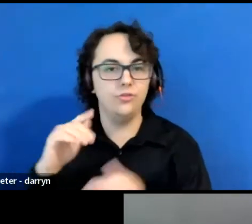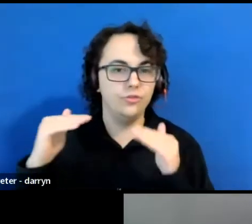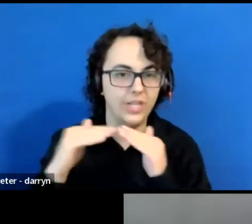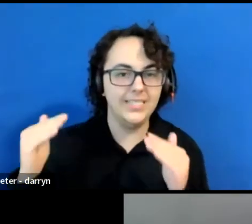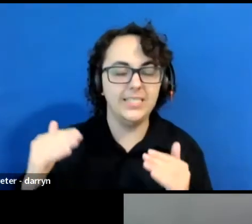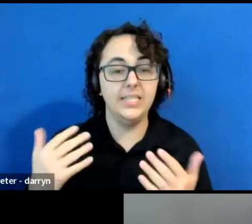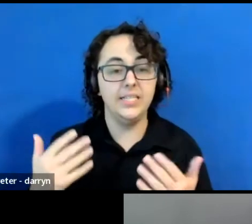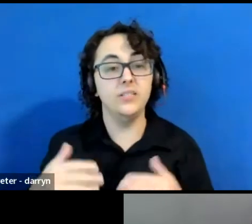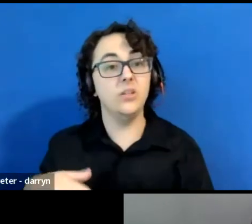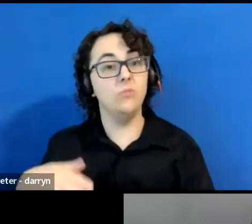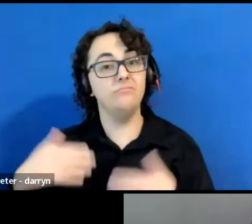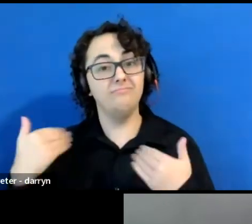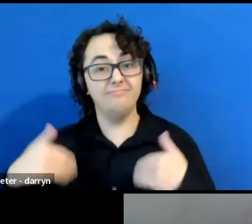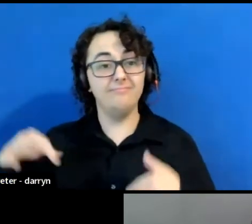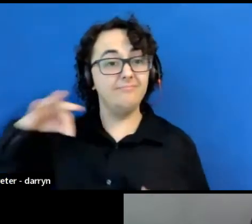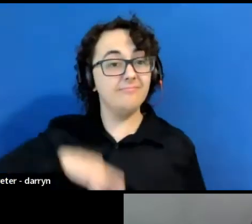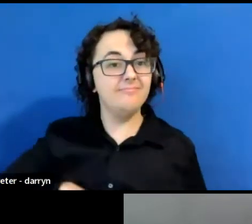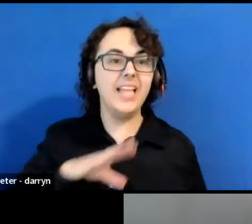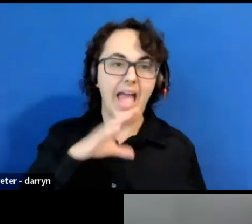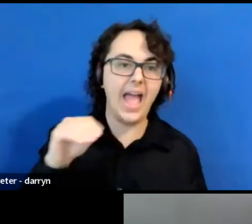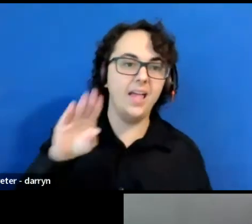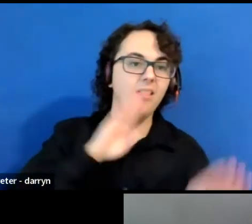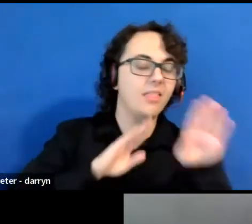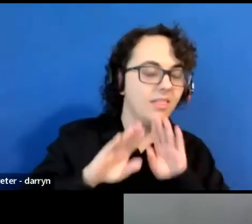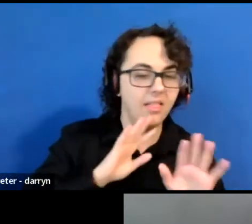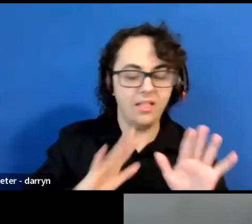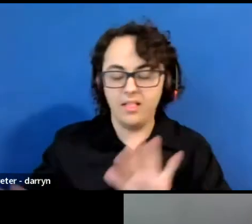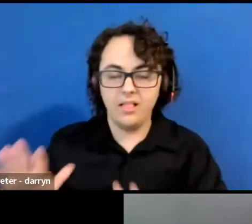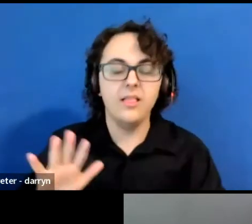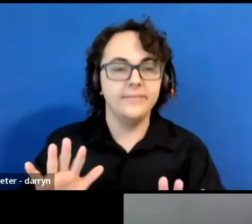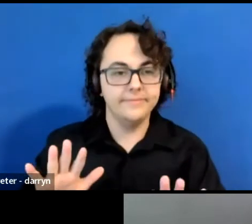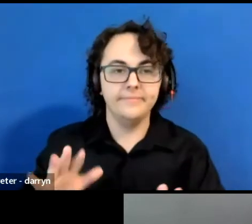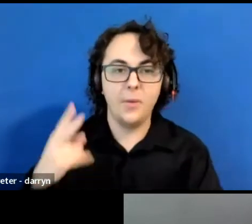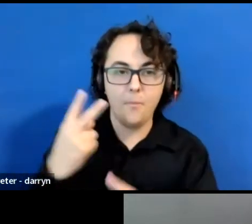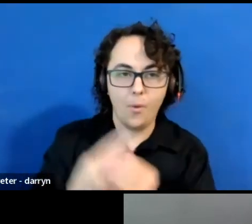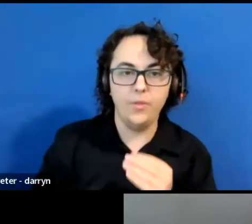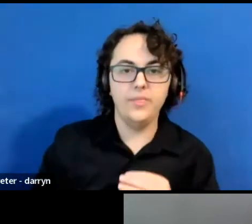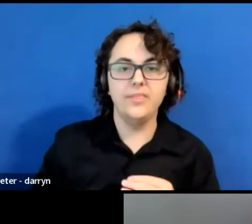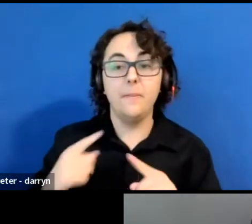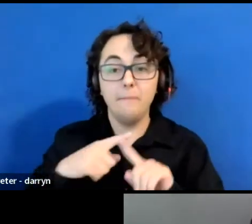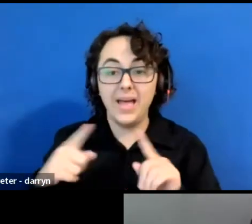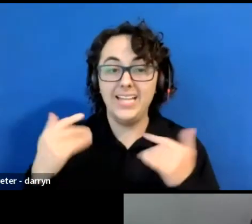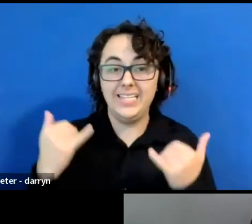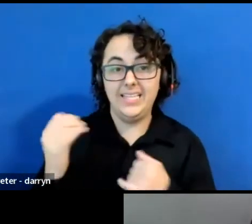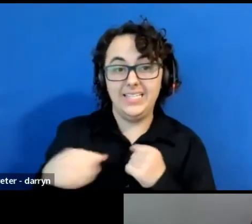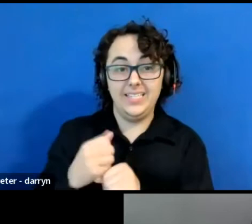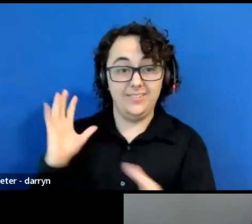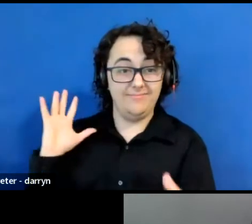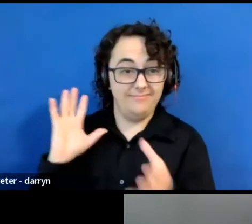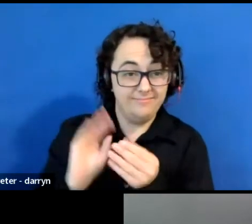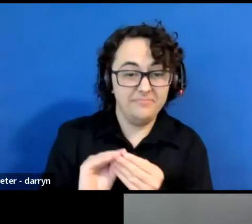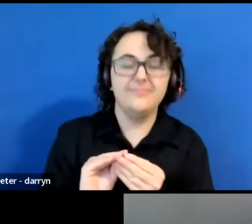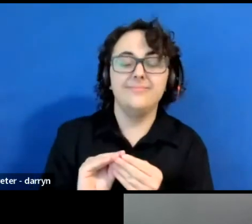but what we know for sure is this past year has changed us and we're not going back to the normal